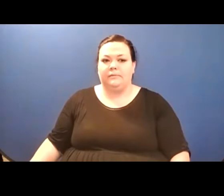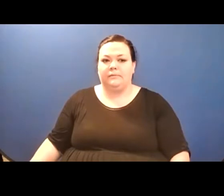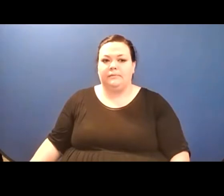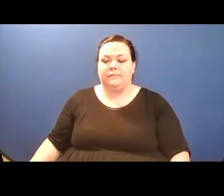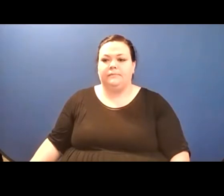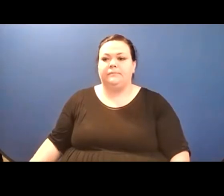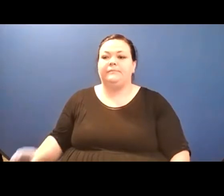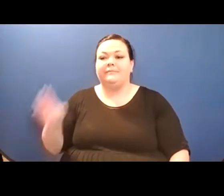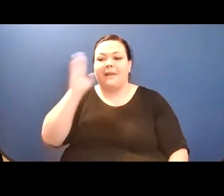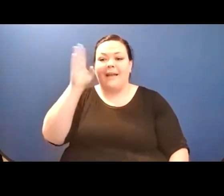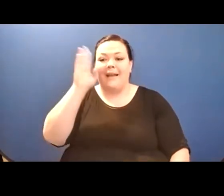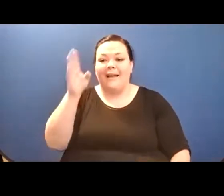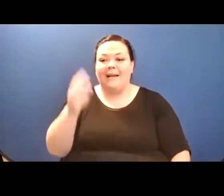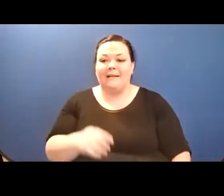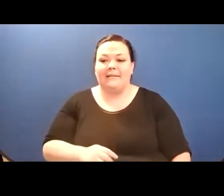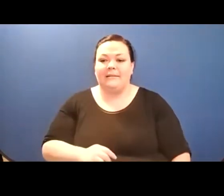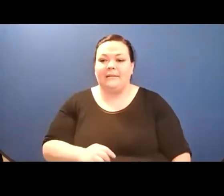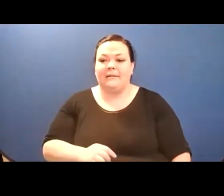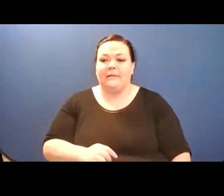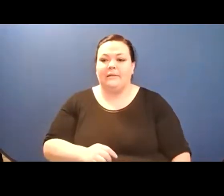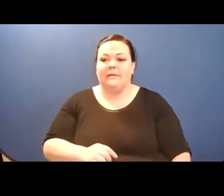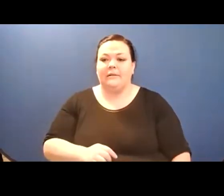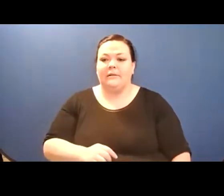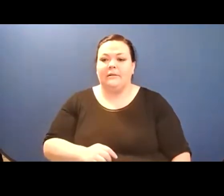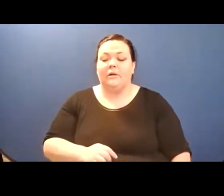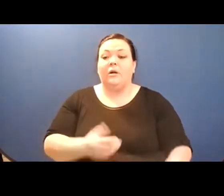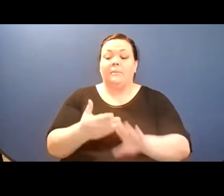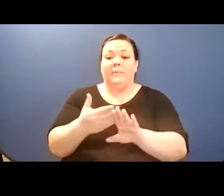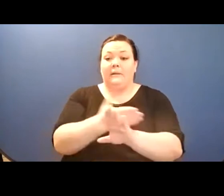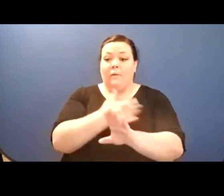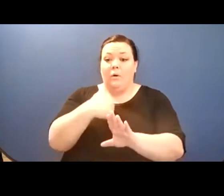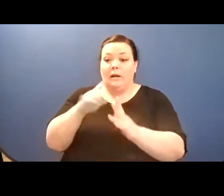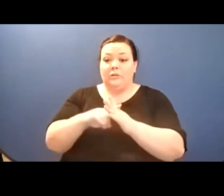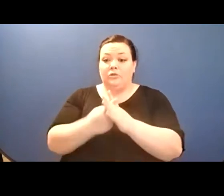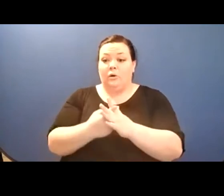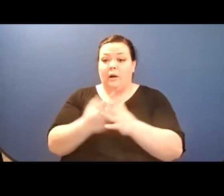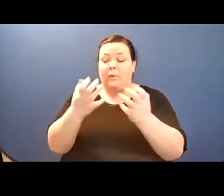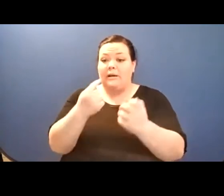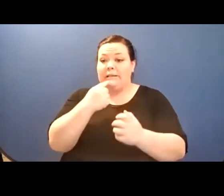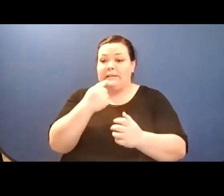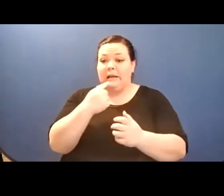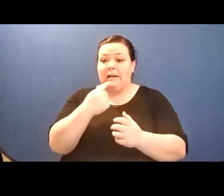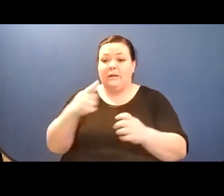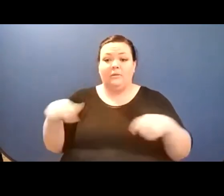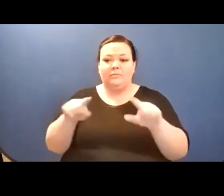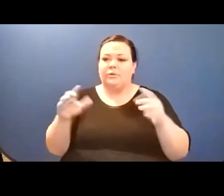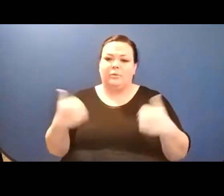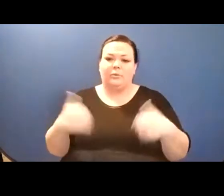Except that i'm not chosen.// It's worse than a breakup text// Say you like someone else,//